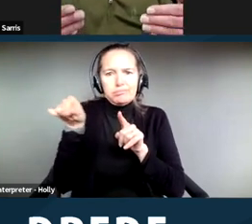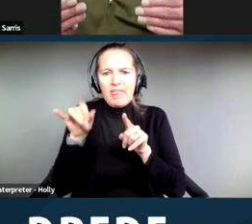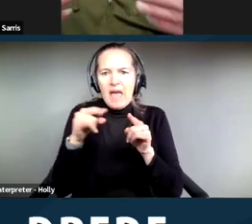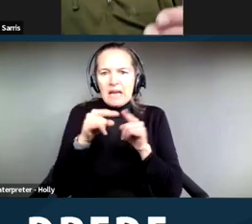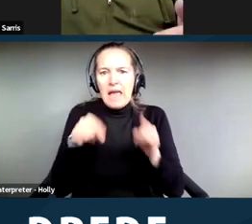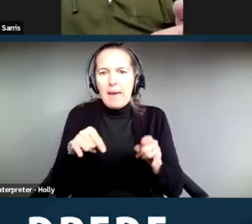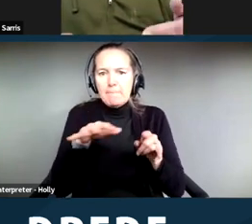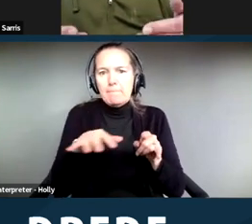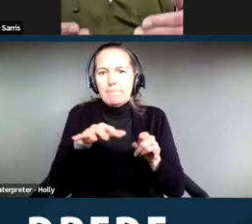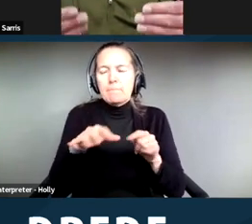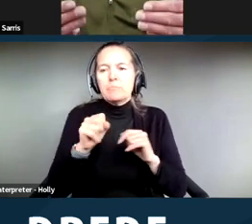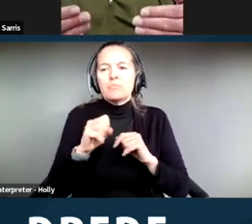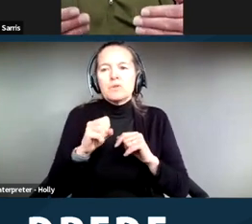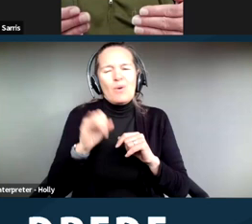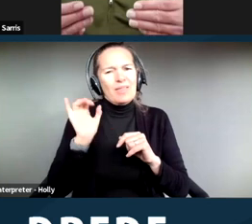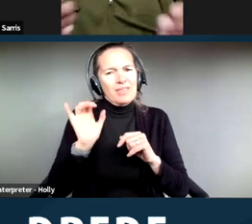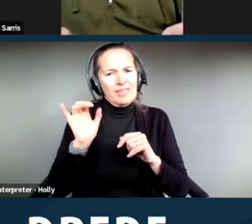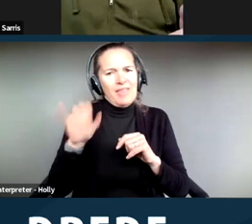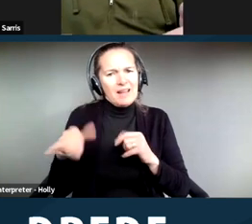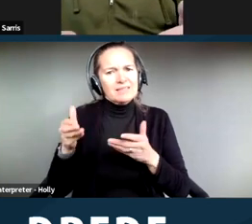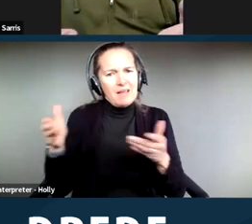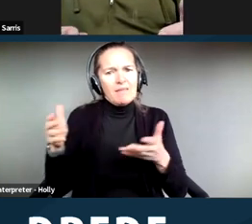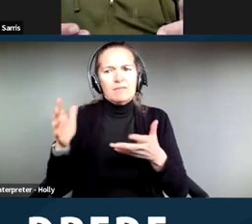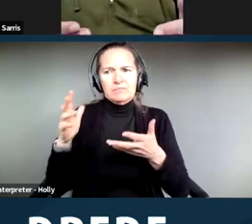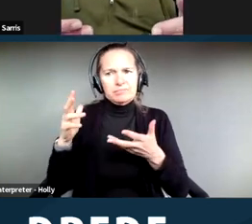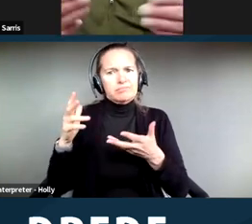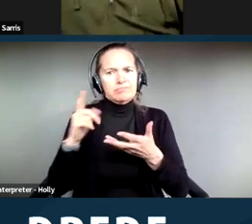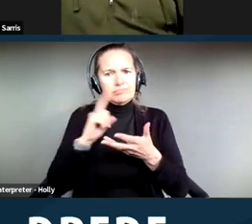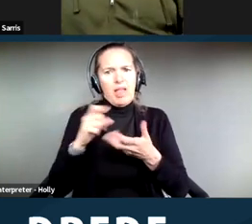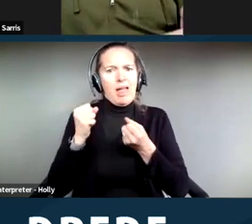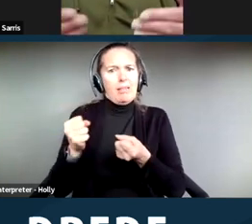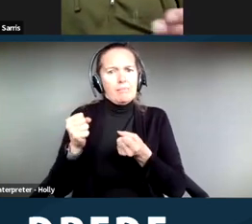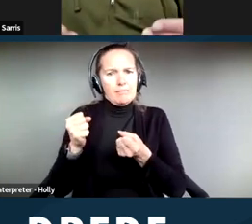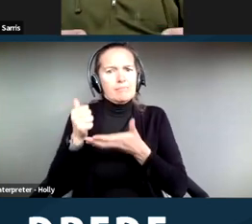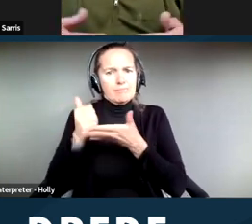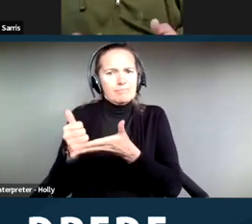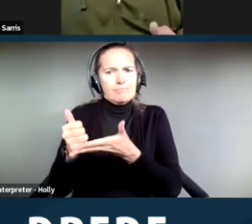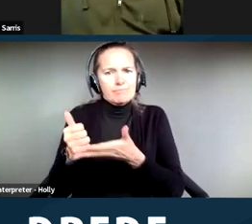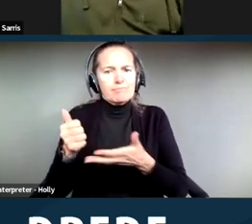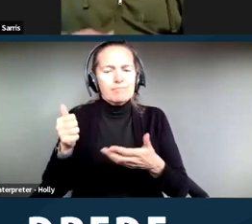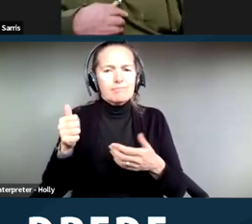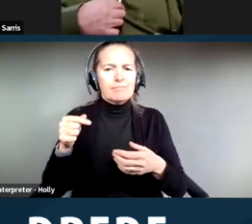strengthen a lawsuit, and been very persuasive with the federal court rulings in our favor.